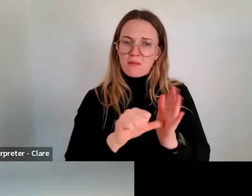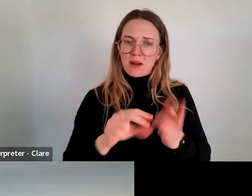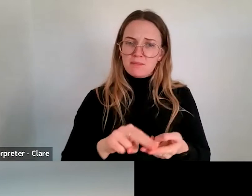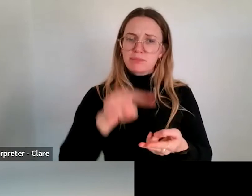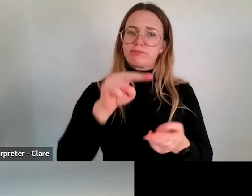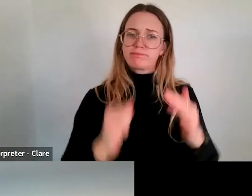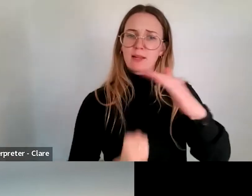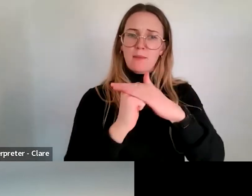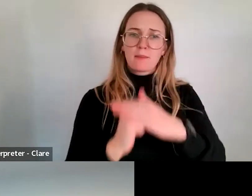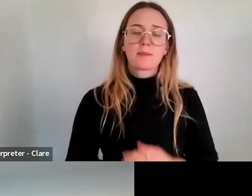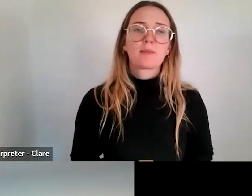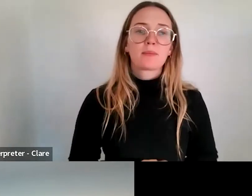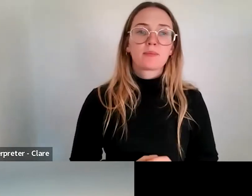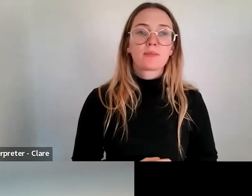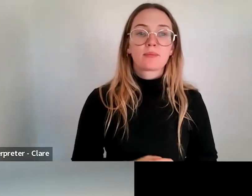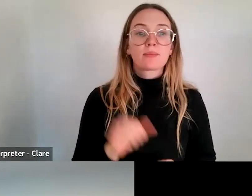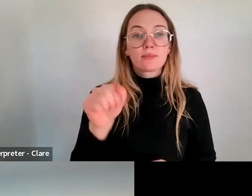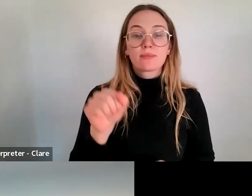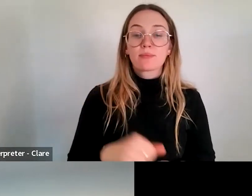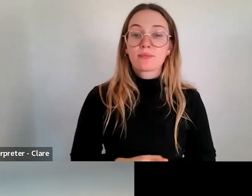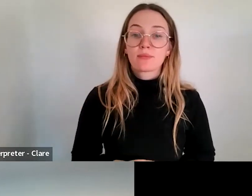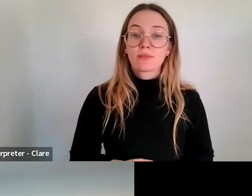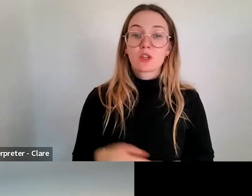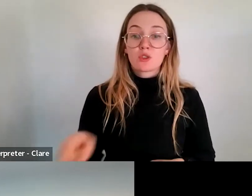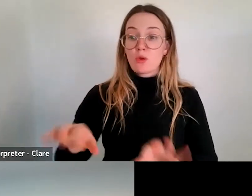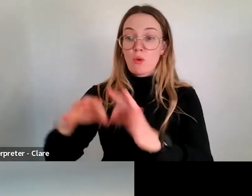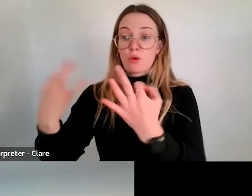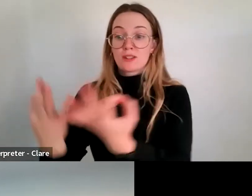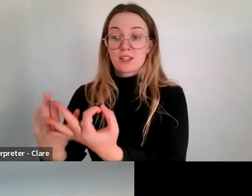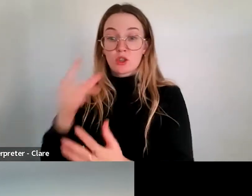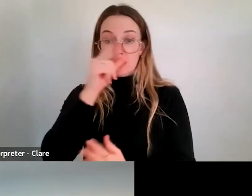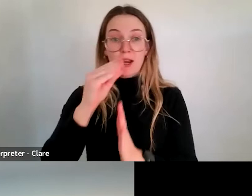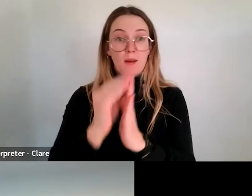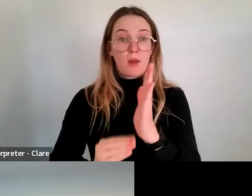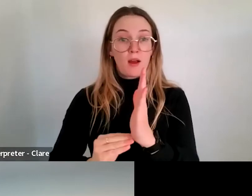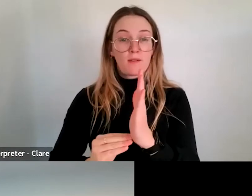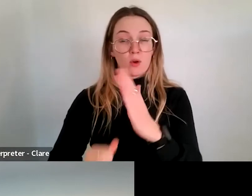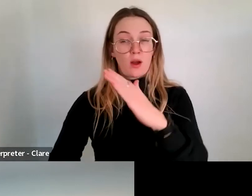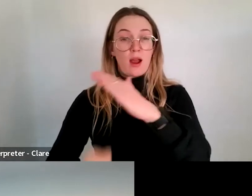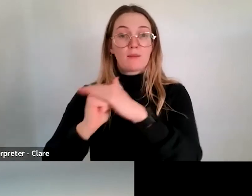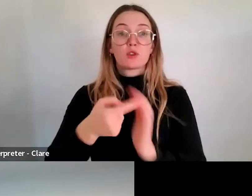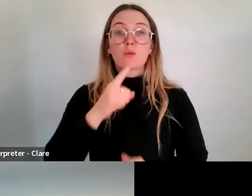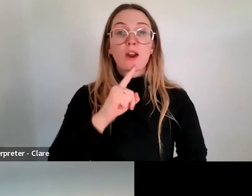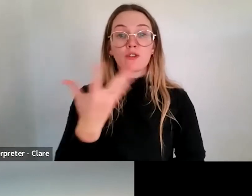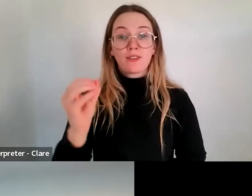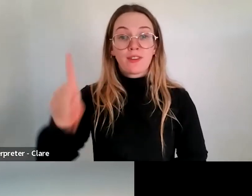Yes. So essentially in the organisational category, you can apply for up to $150,000 and in the